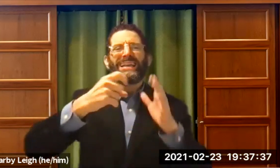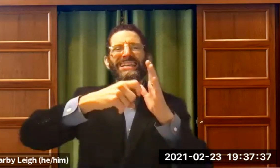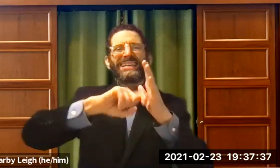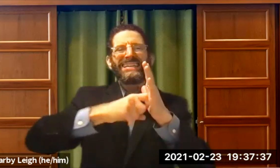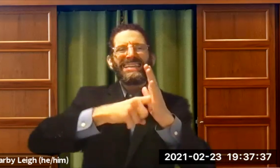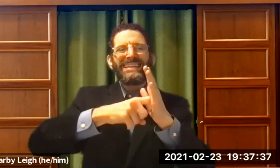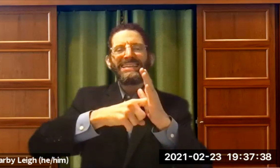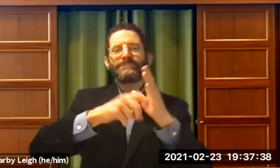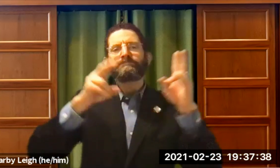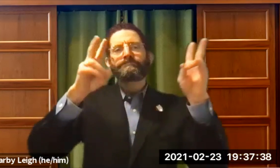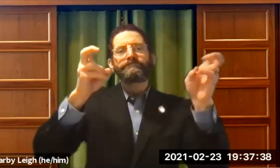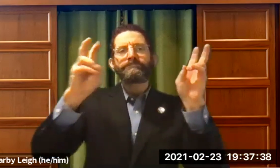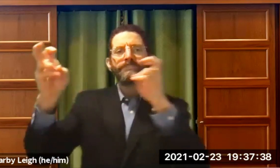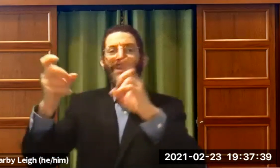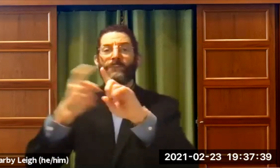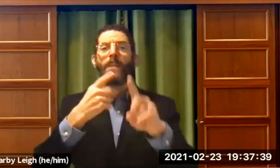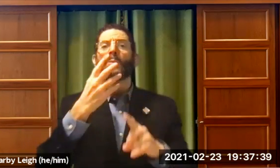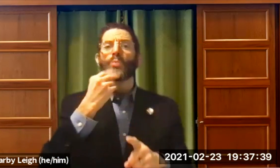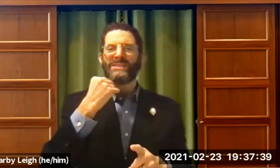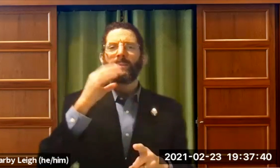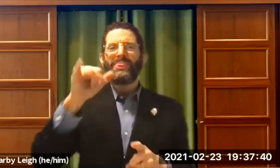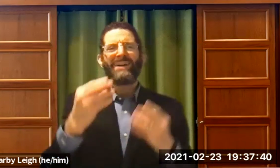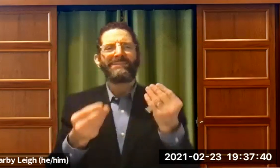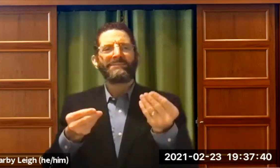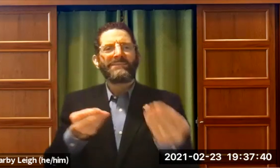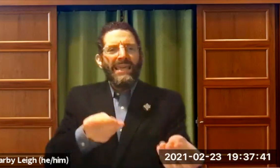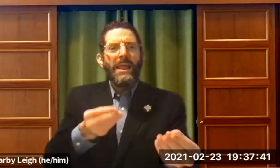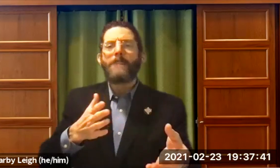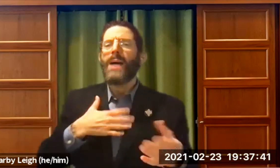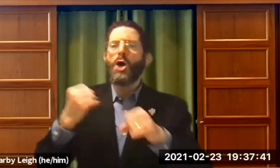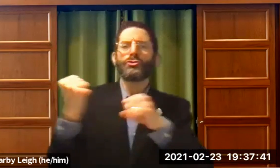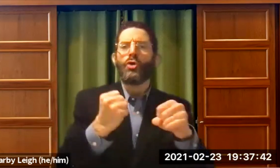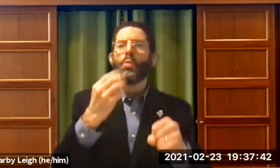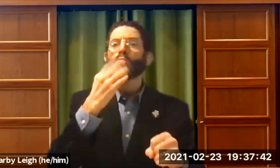few key issues from Judaism